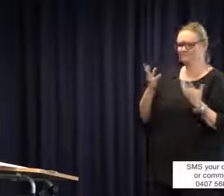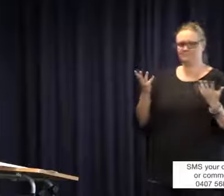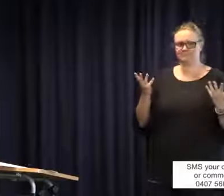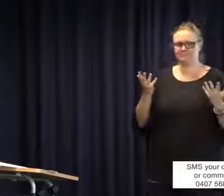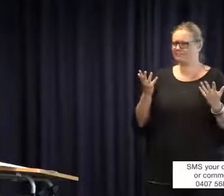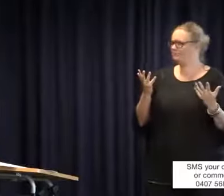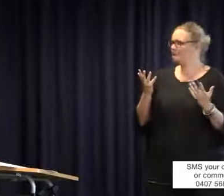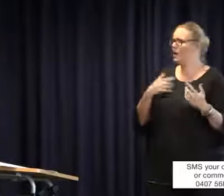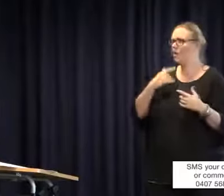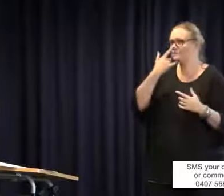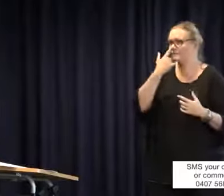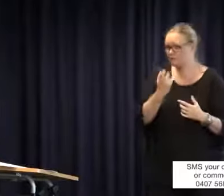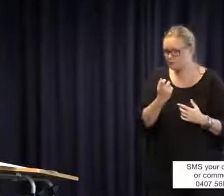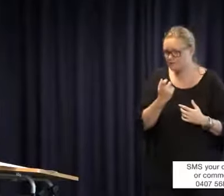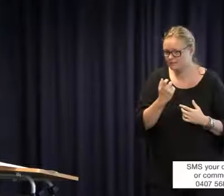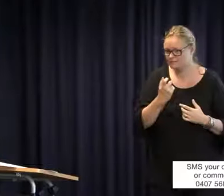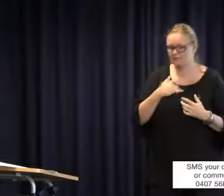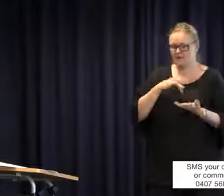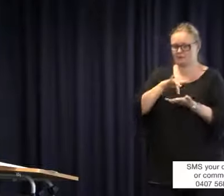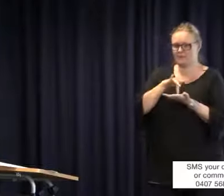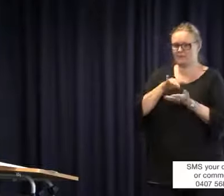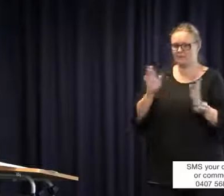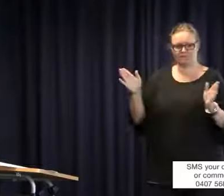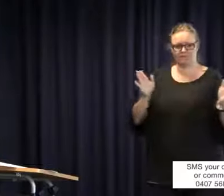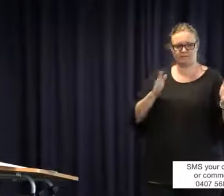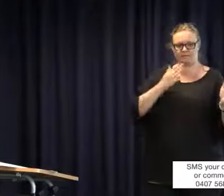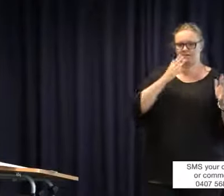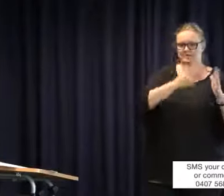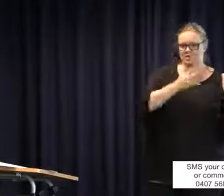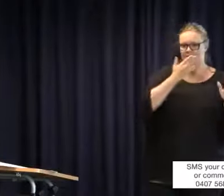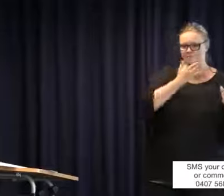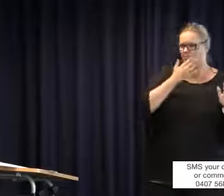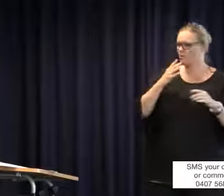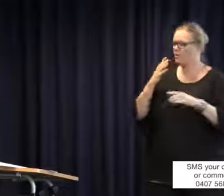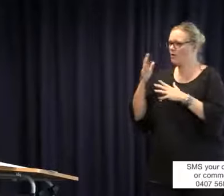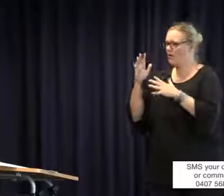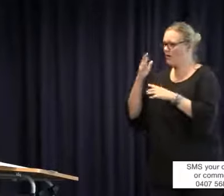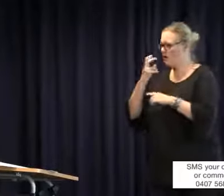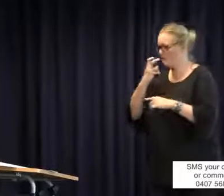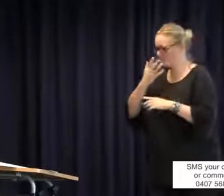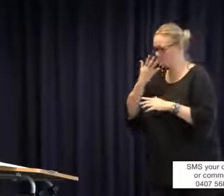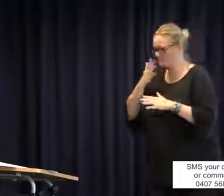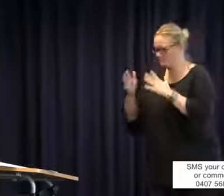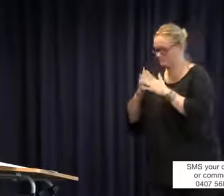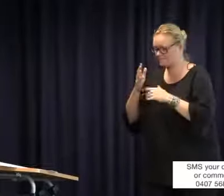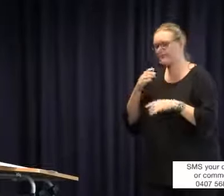has an oral approach or an approach with the use of Auslan. So I was really stuck literally